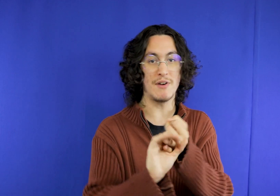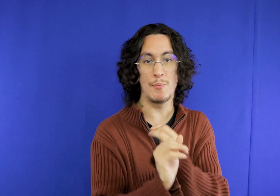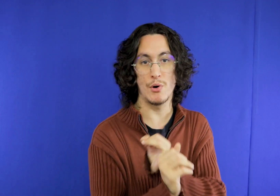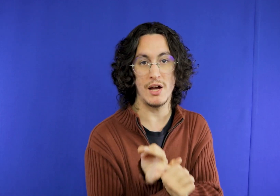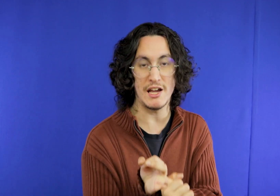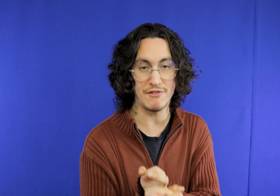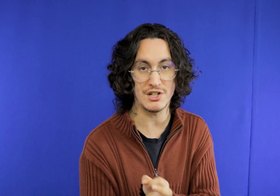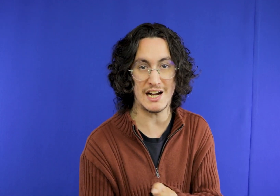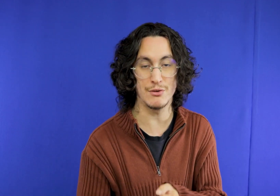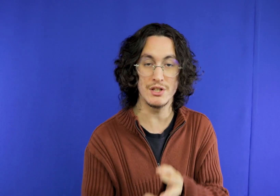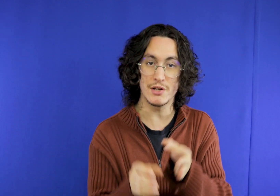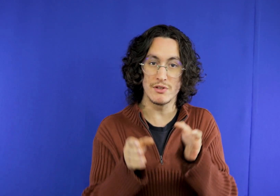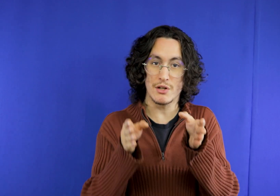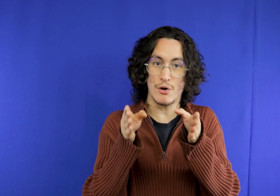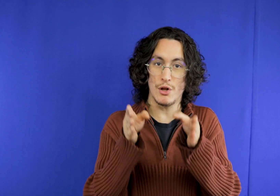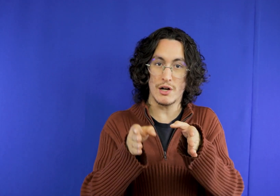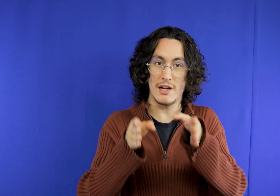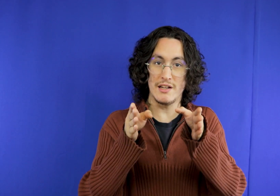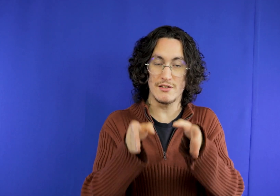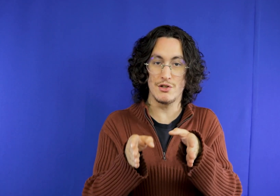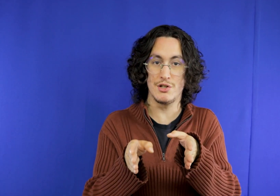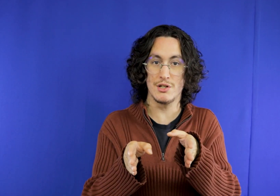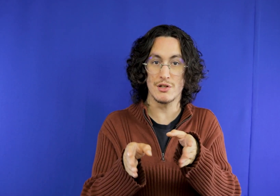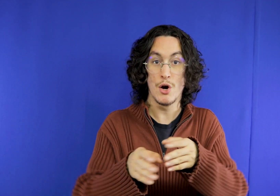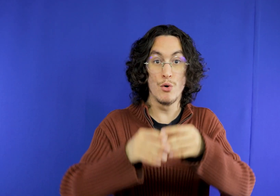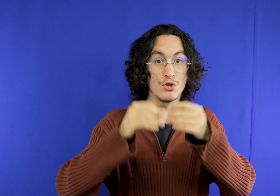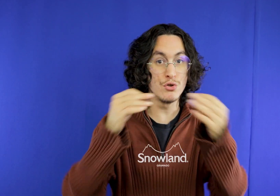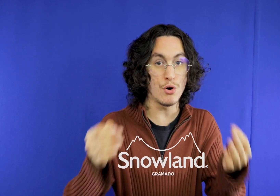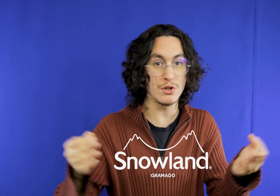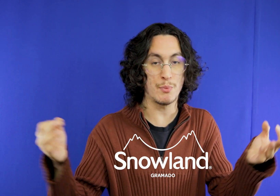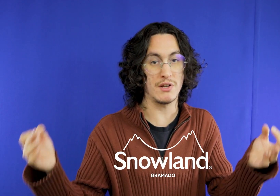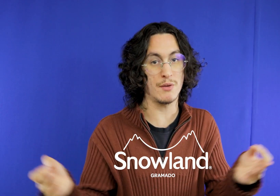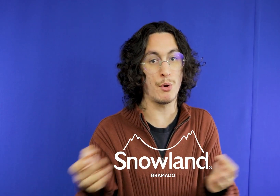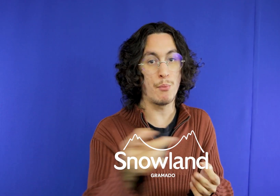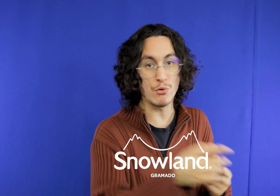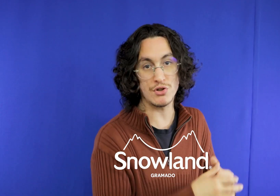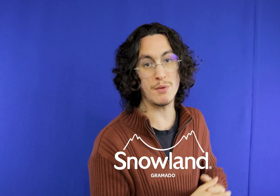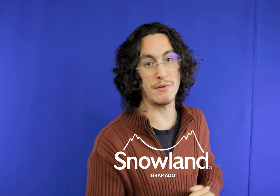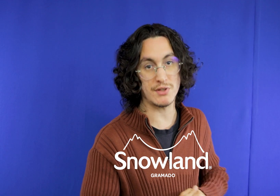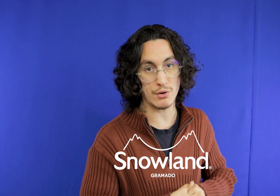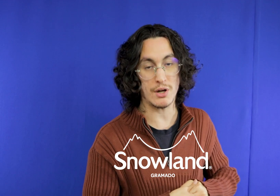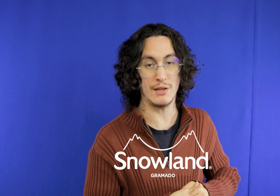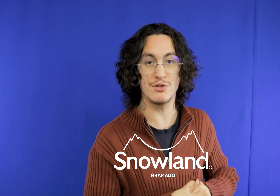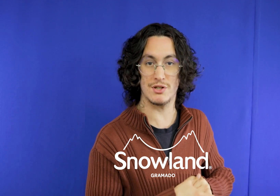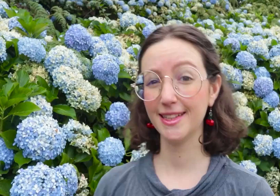steam world is closed, so you put these days on the new ones for example, a good day for you,